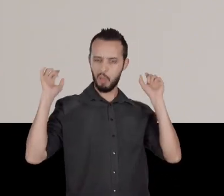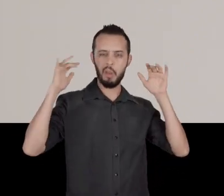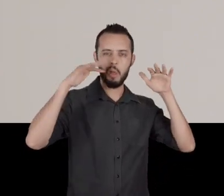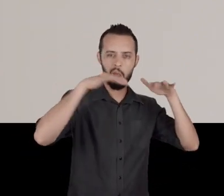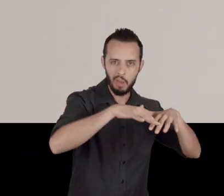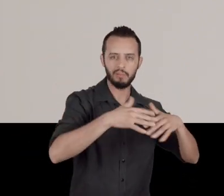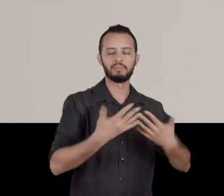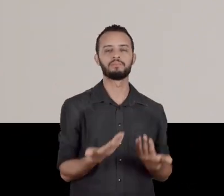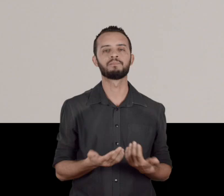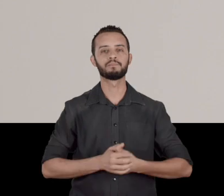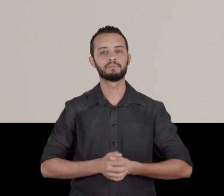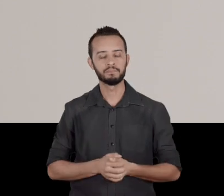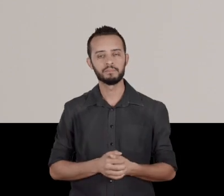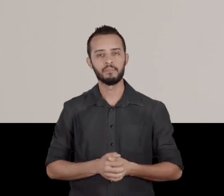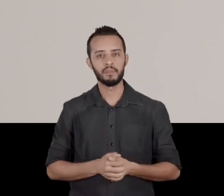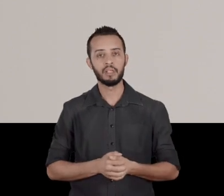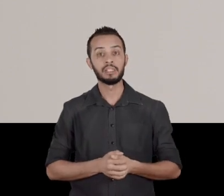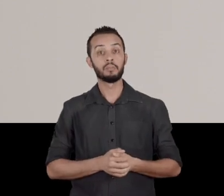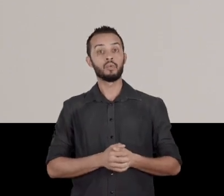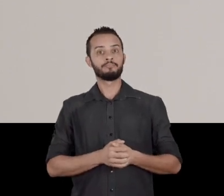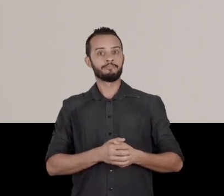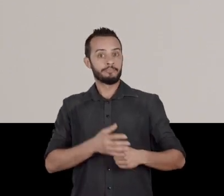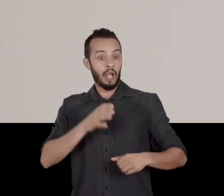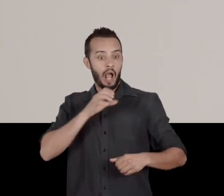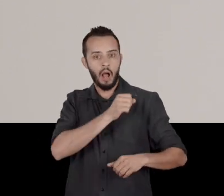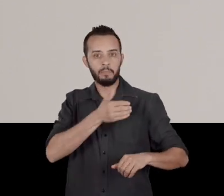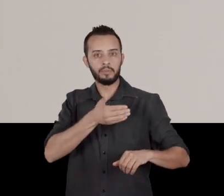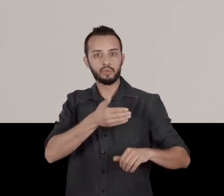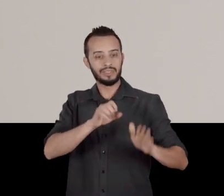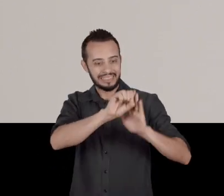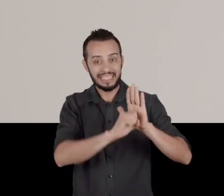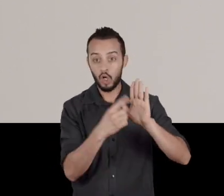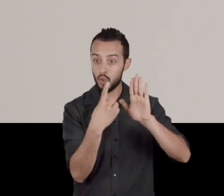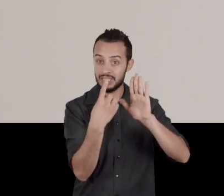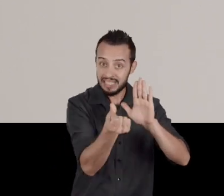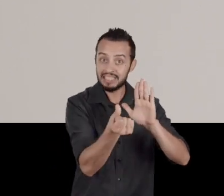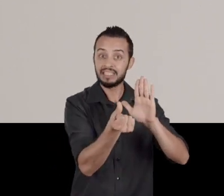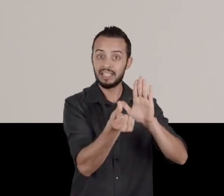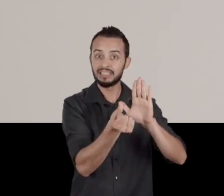and soon, almost immediately, in the same 16th century, the Africans.